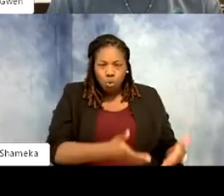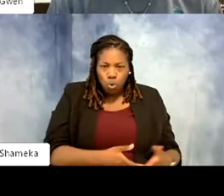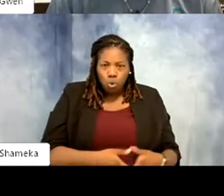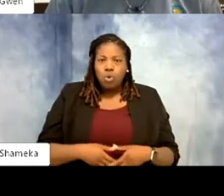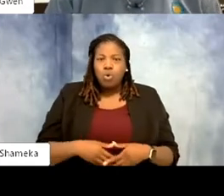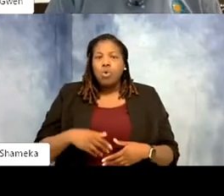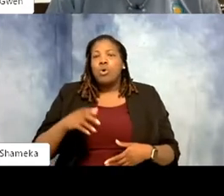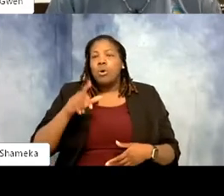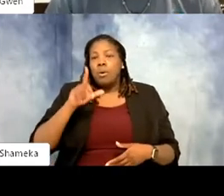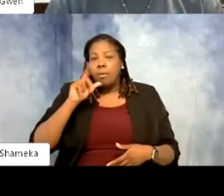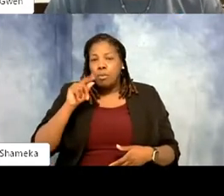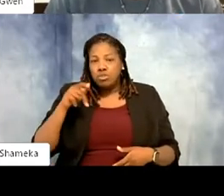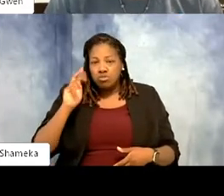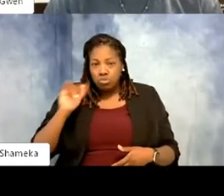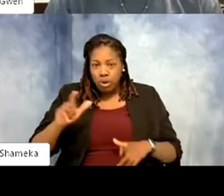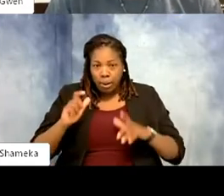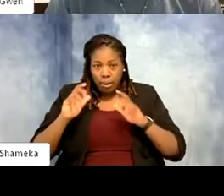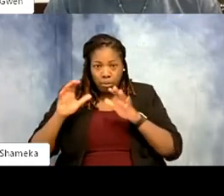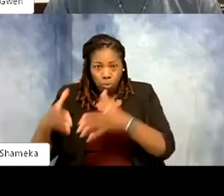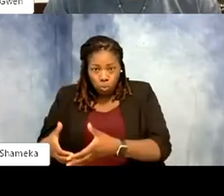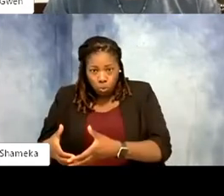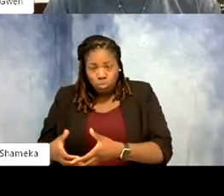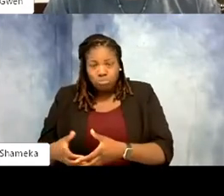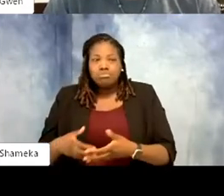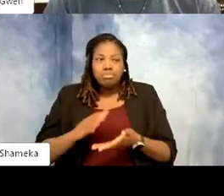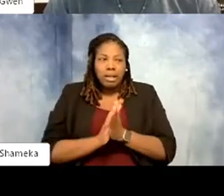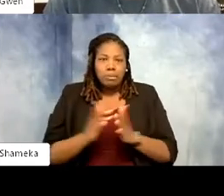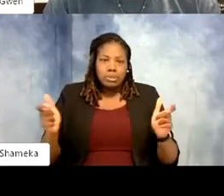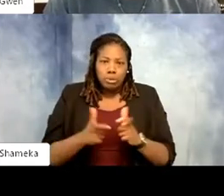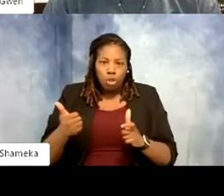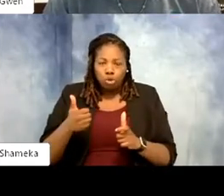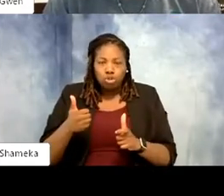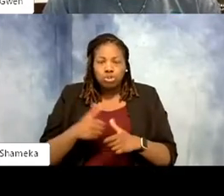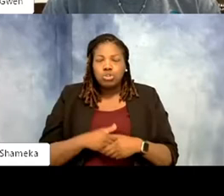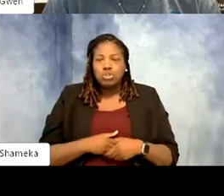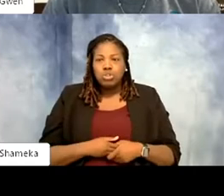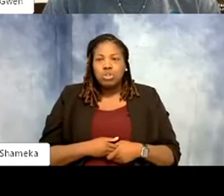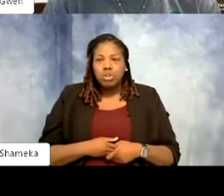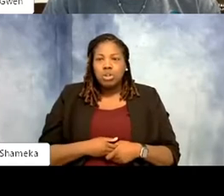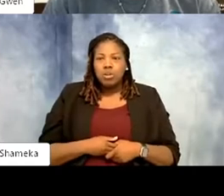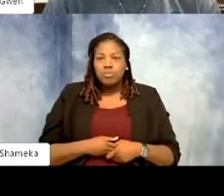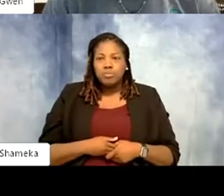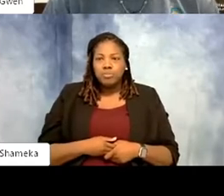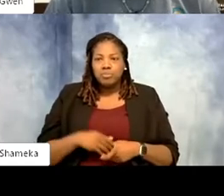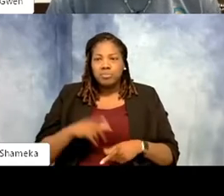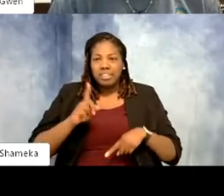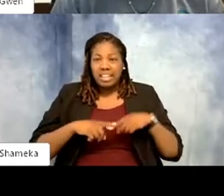it was huge. We are a little smaller now. I couldn't tell you exactly how many we have total